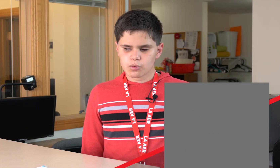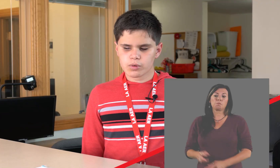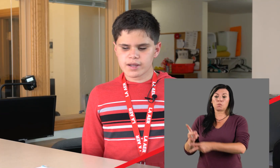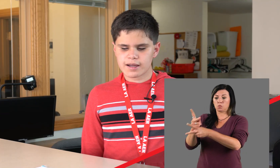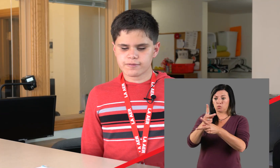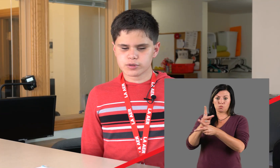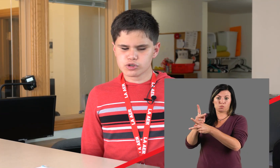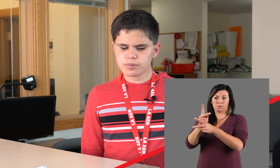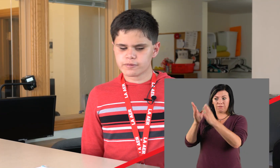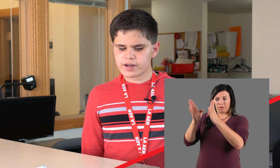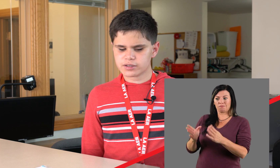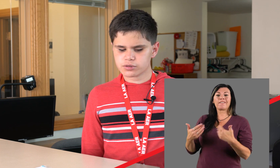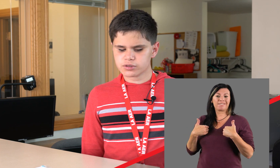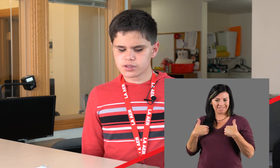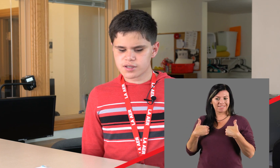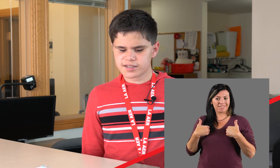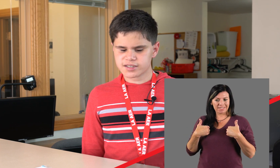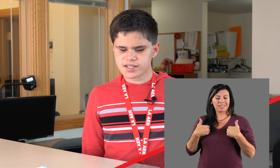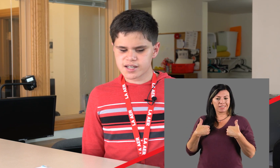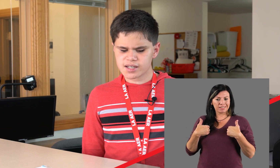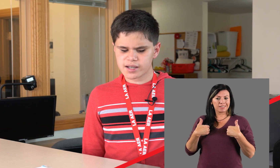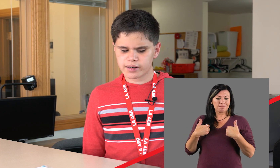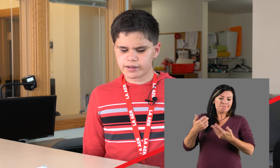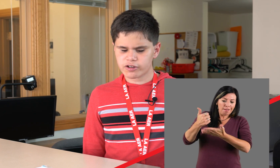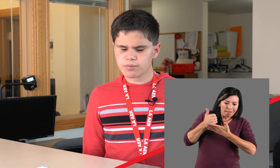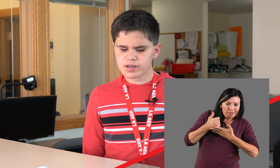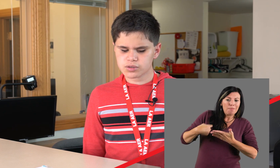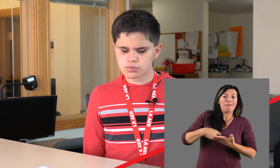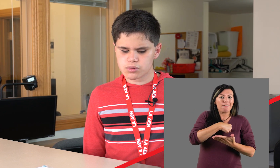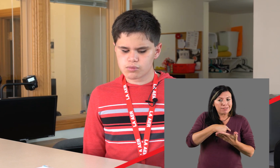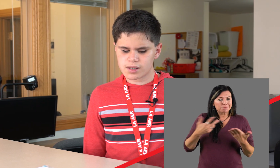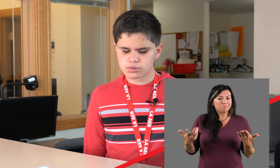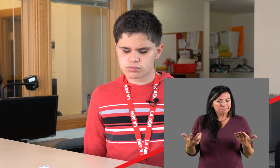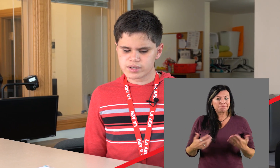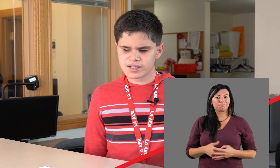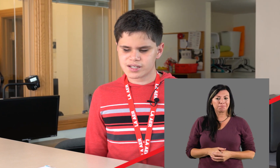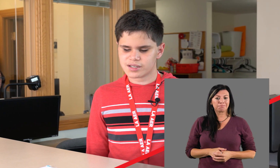We have supervisors that stay and help us with what we need.